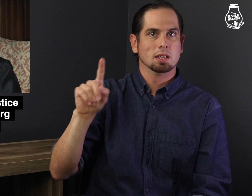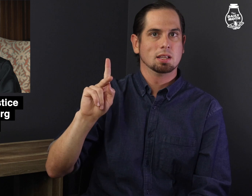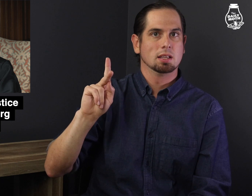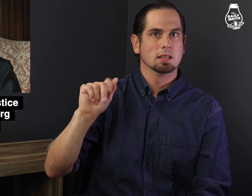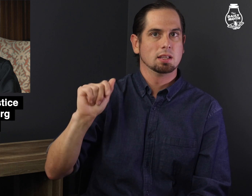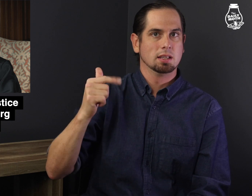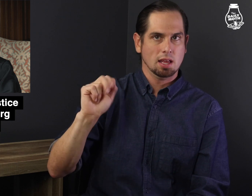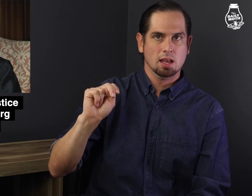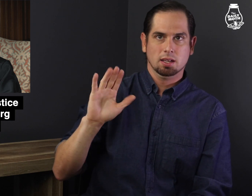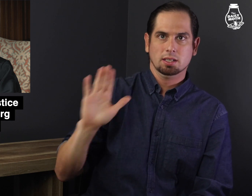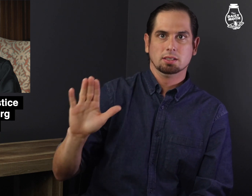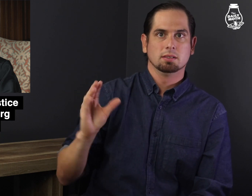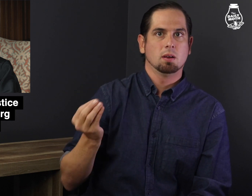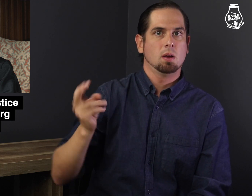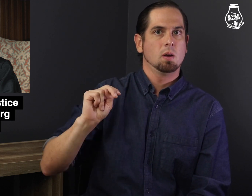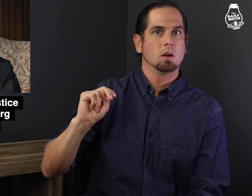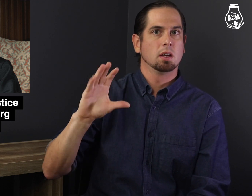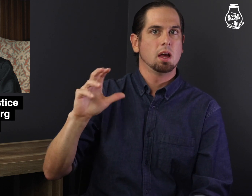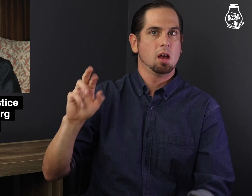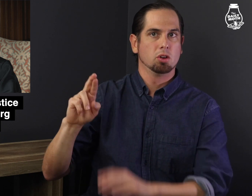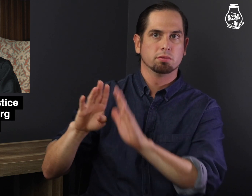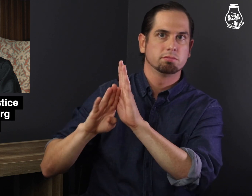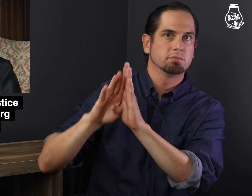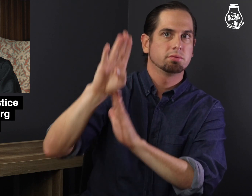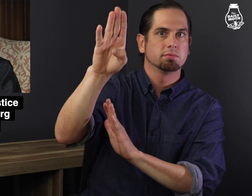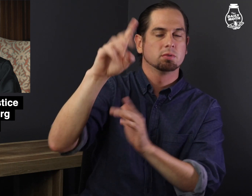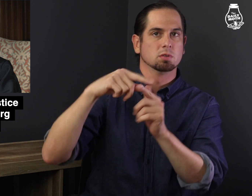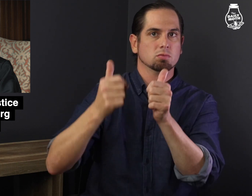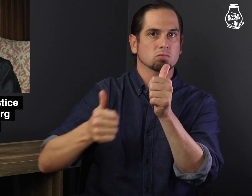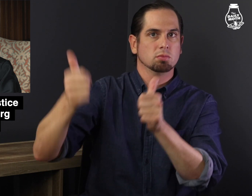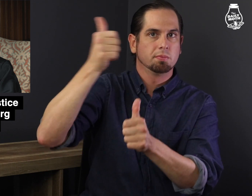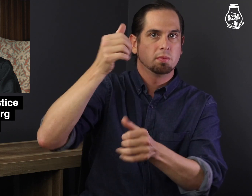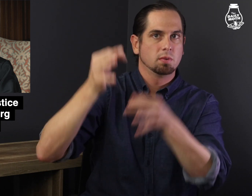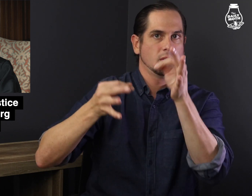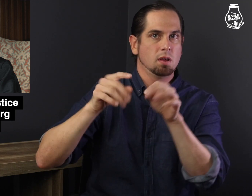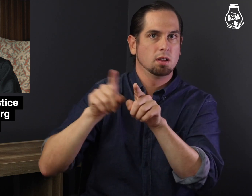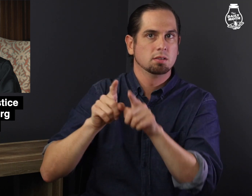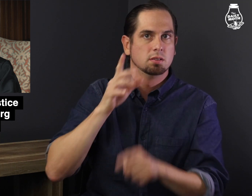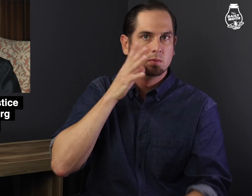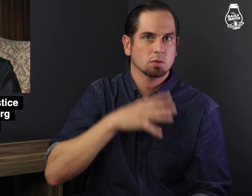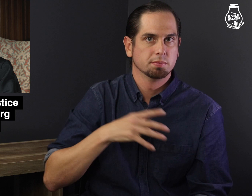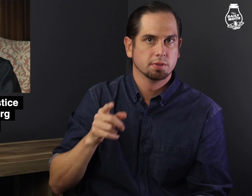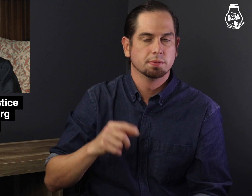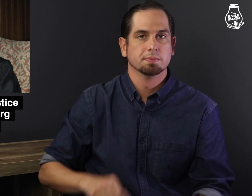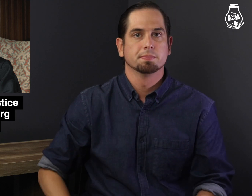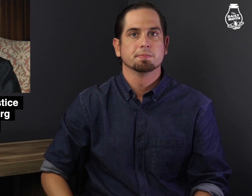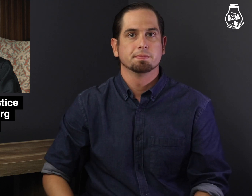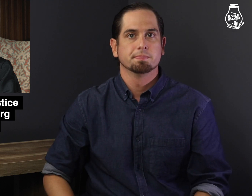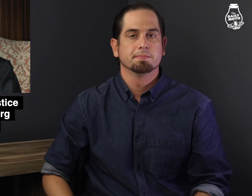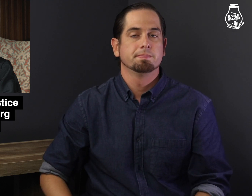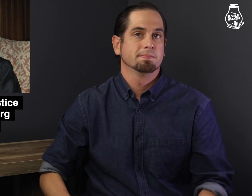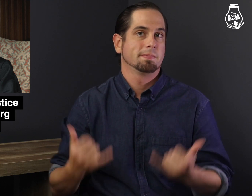Kagan's own career as a female Supreme Court justice.